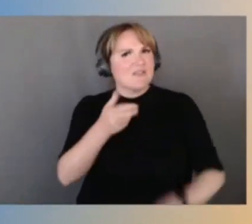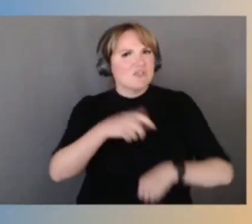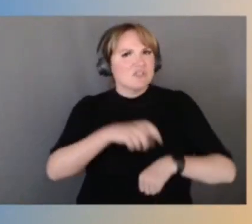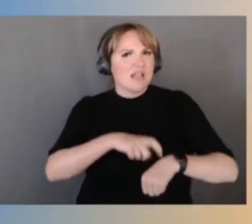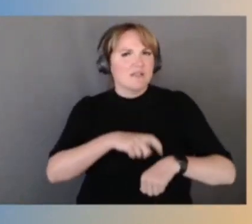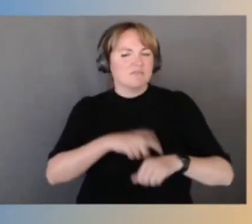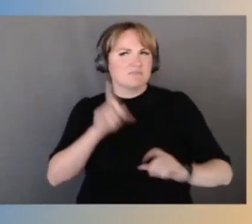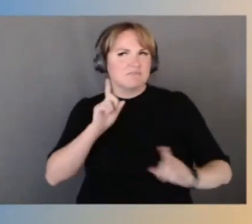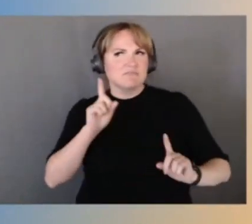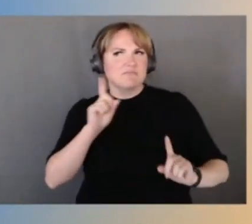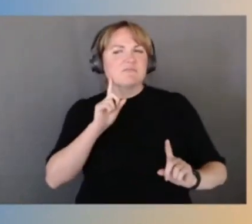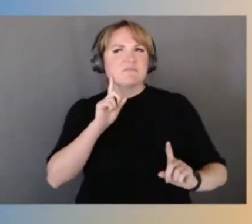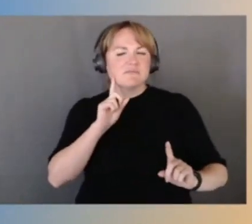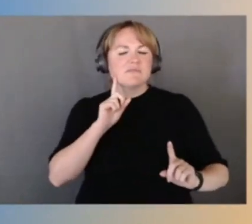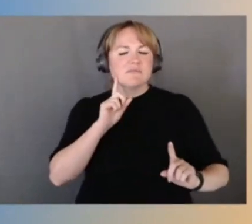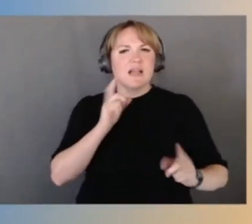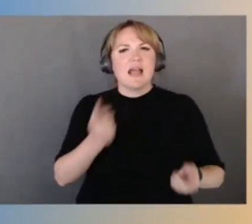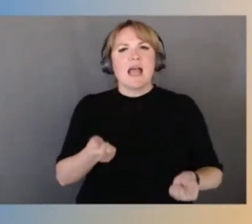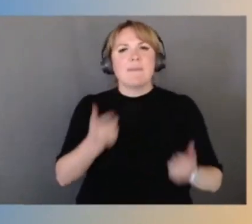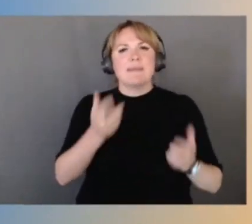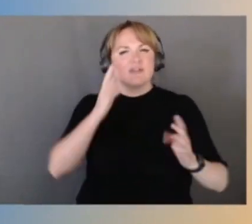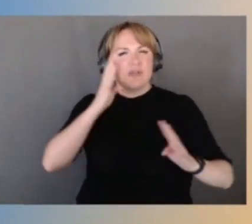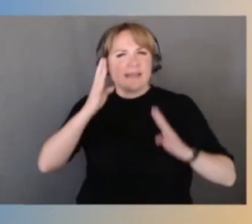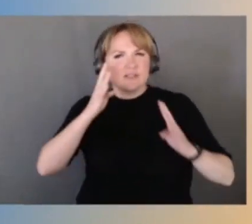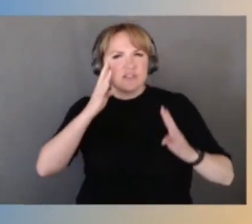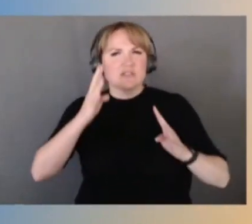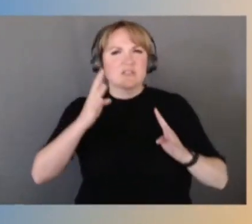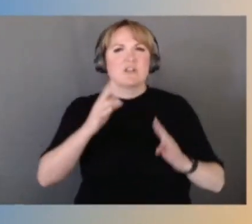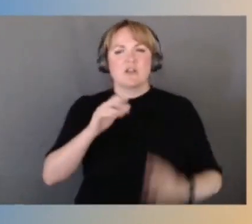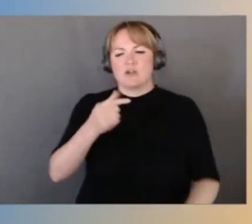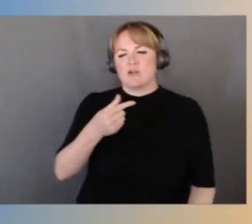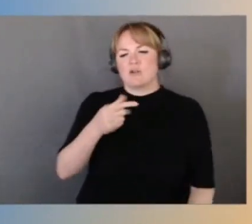the number of iterations we've done in the Graviton 3. It's hard to believe that we launched that